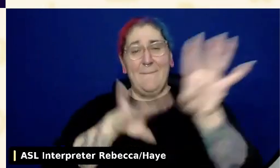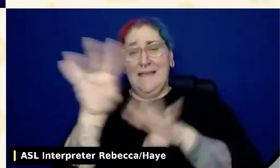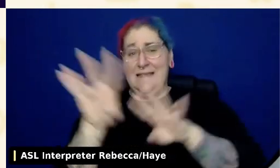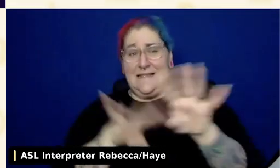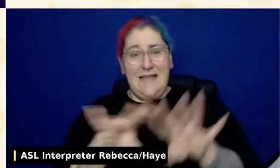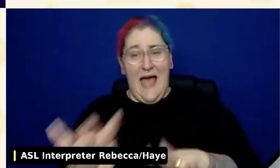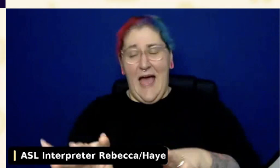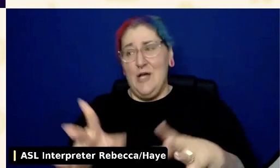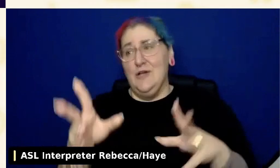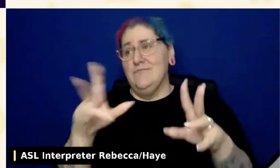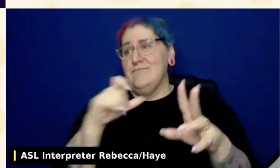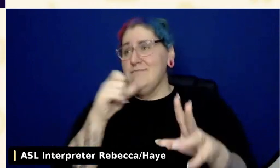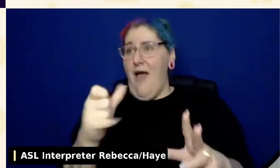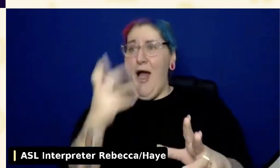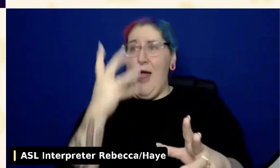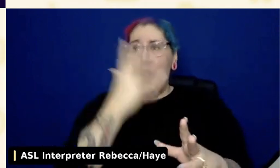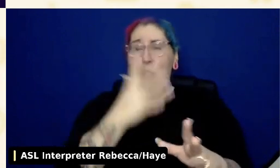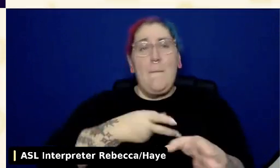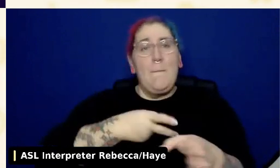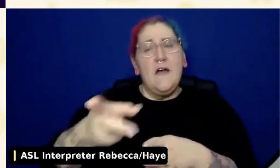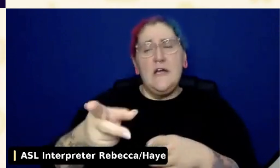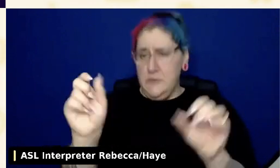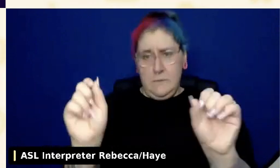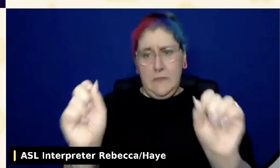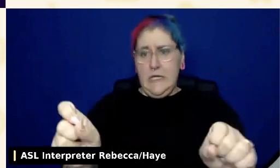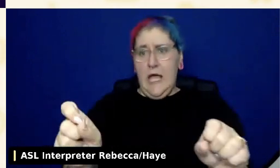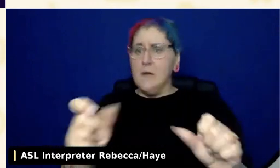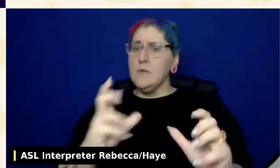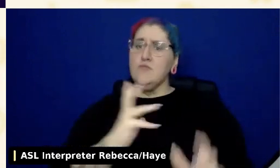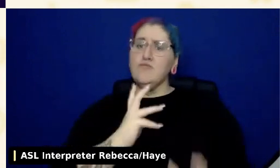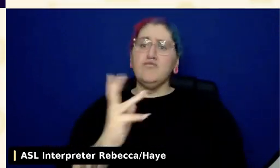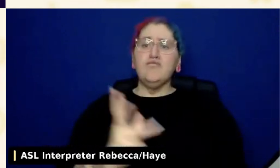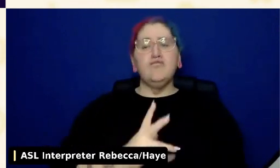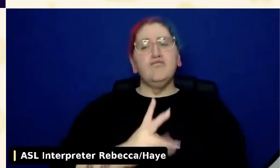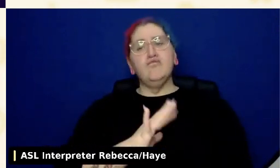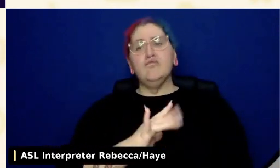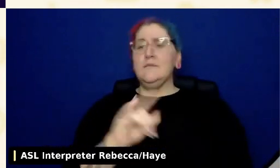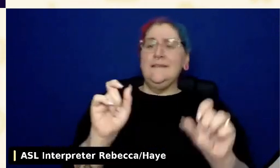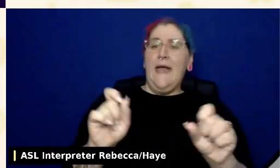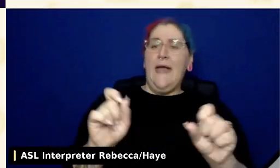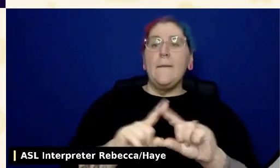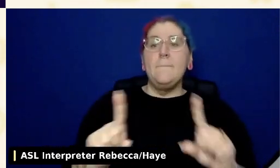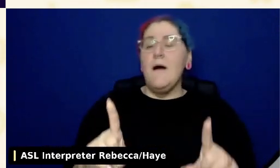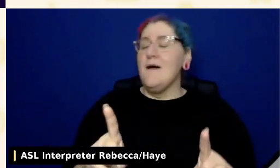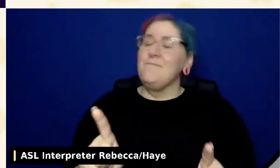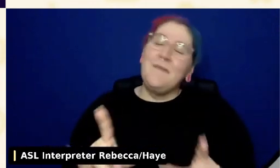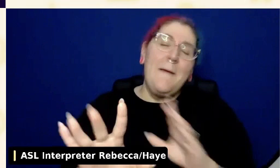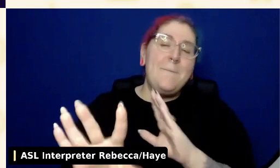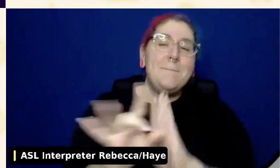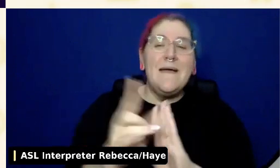It can be styled and look really professional, but choose a theme that doesn't have a lot of interactive elements.